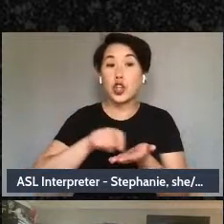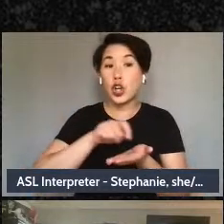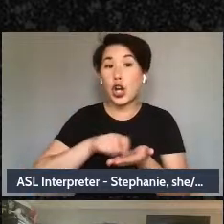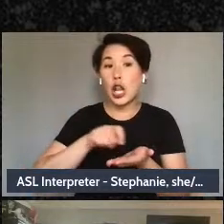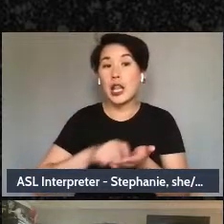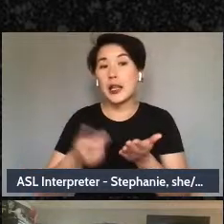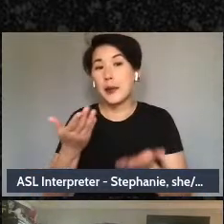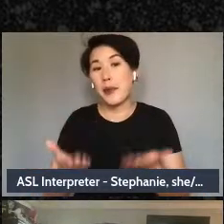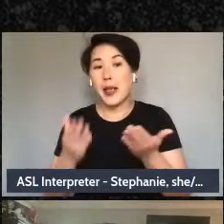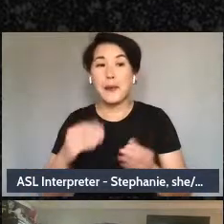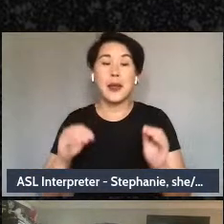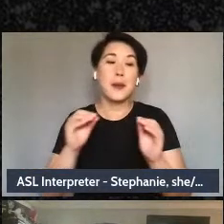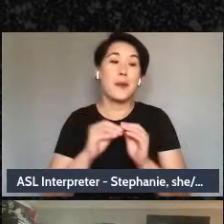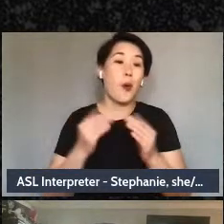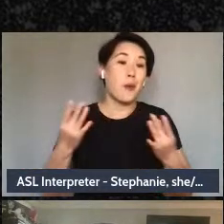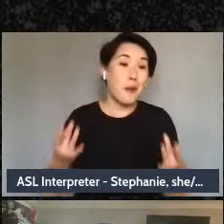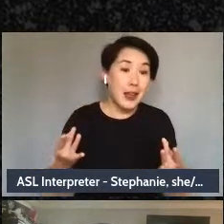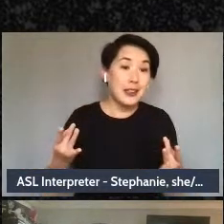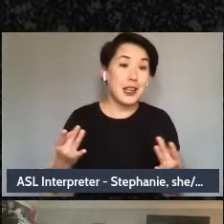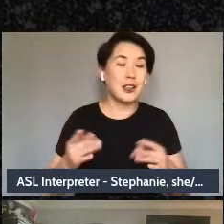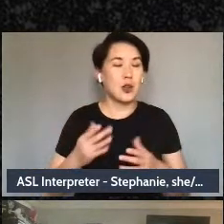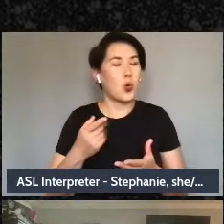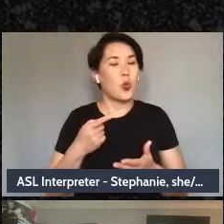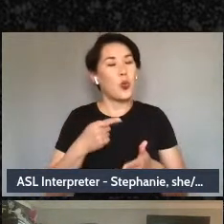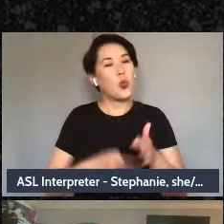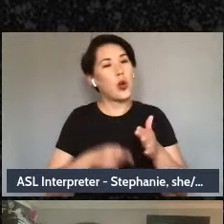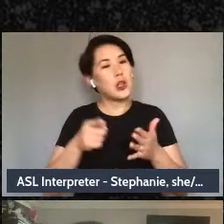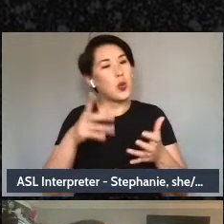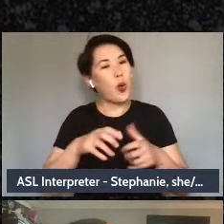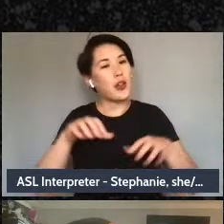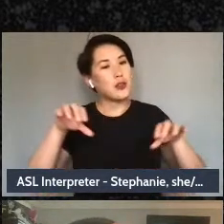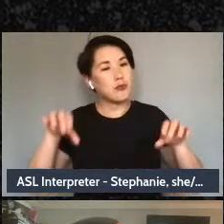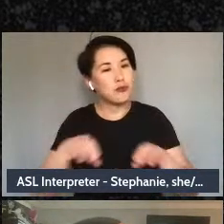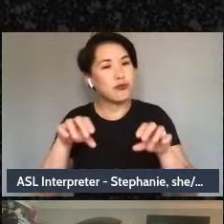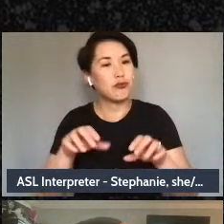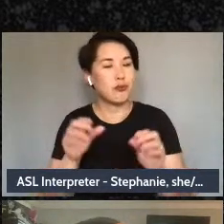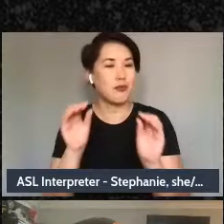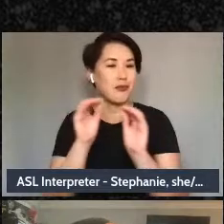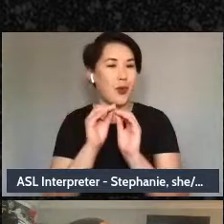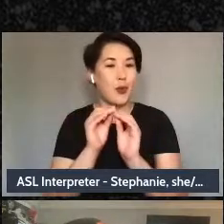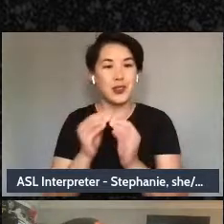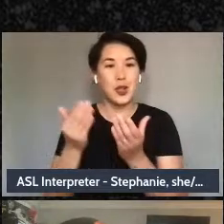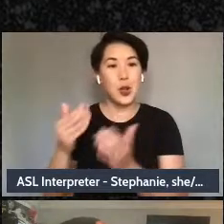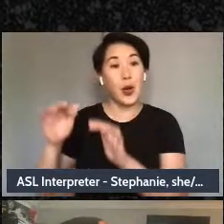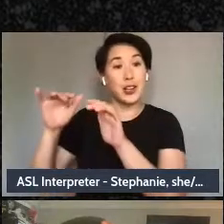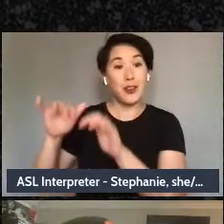is it what you want to practice so start writing it and we're going to give you a minute and then